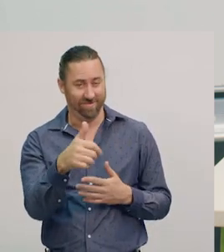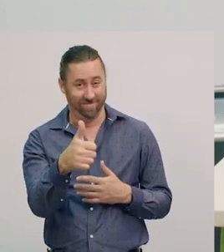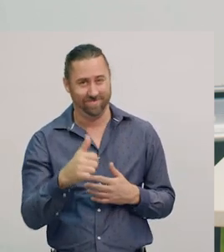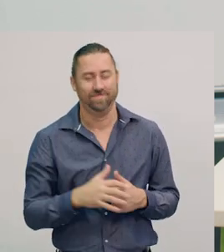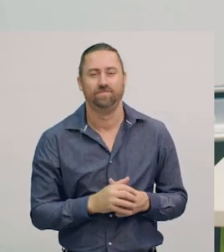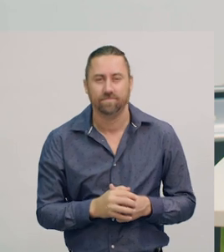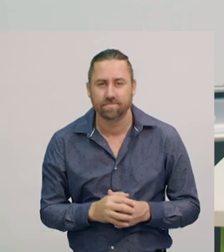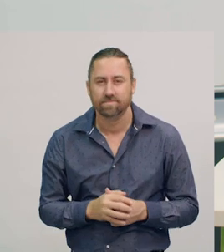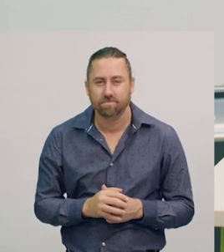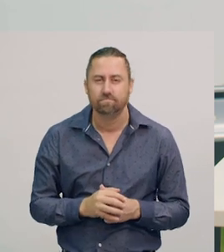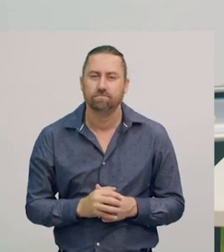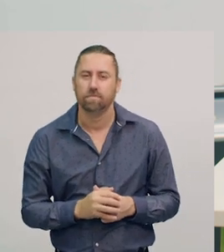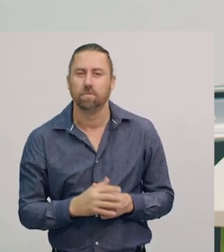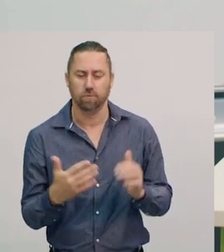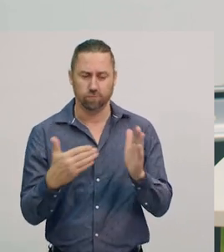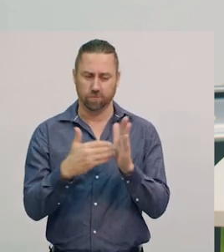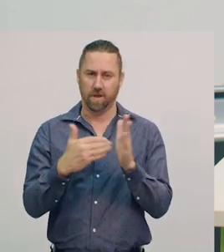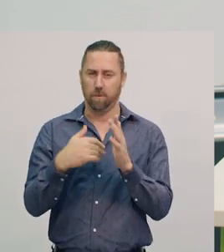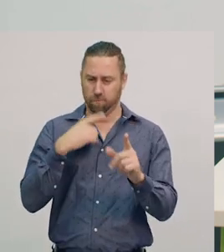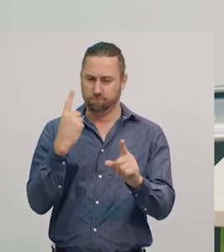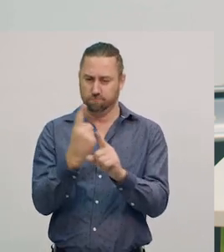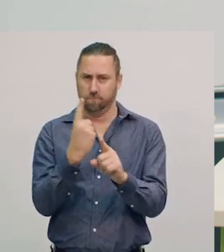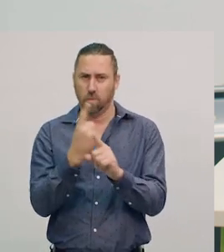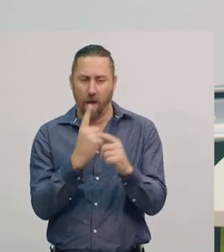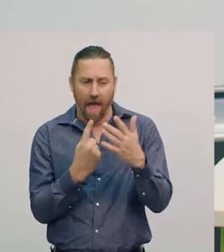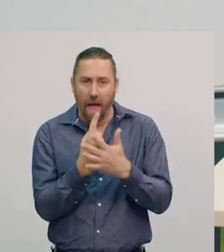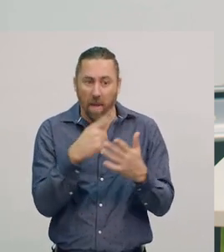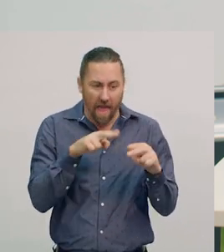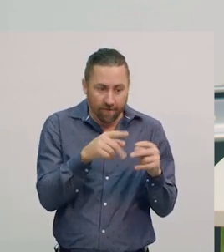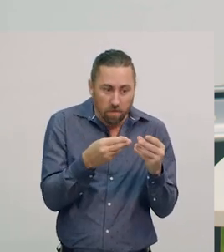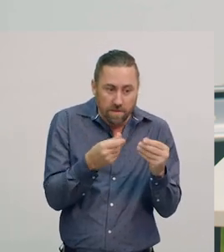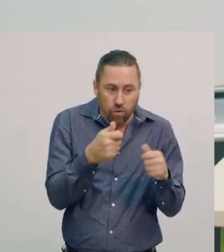Today, we’re exploring what happens to some materials when they get warmer.